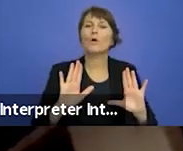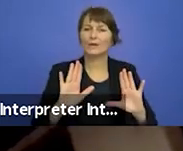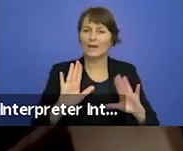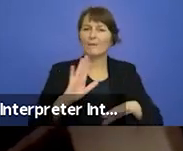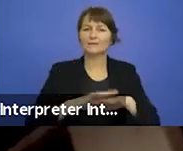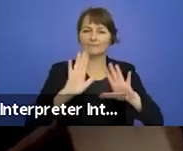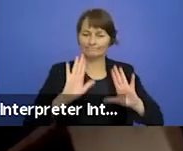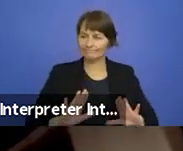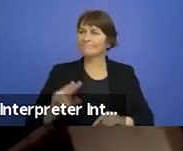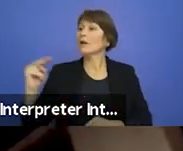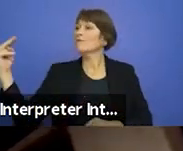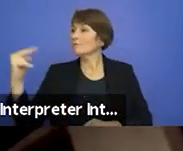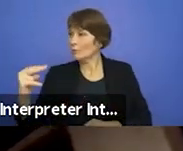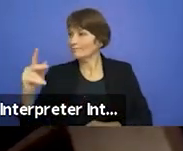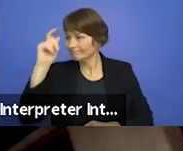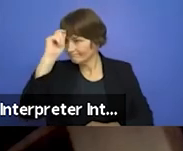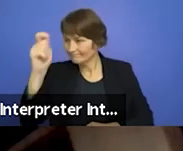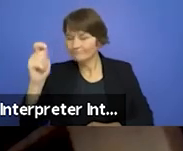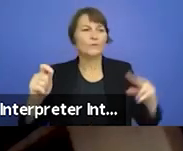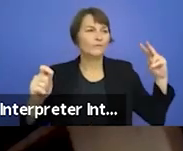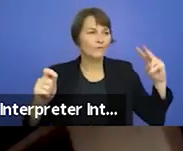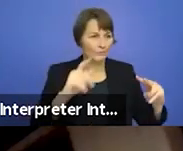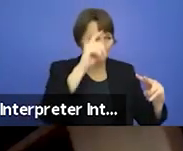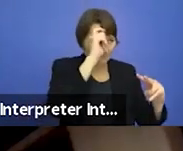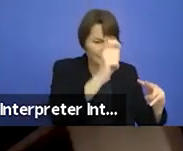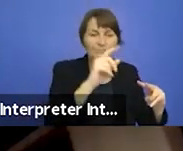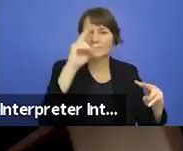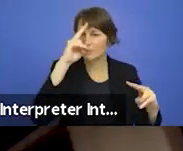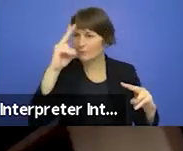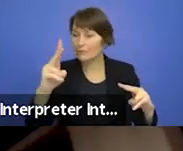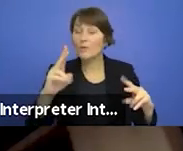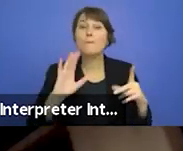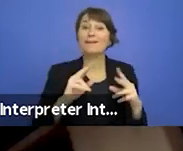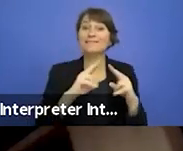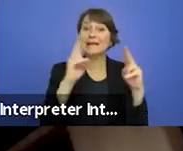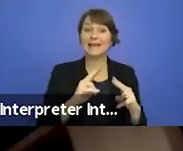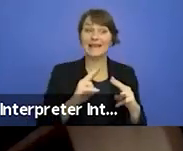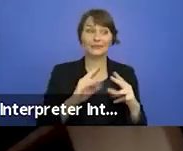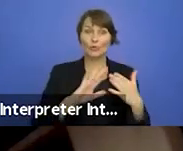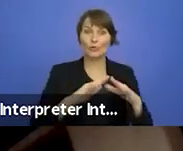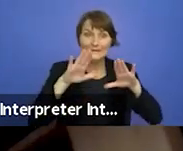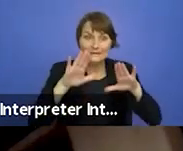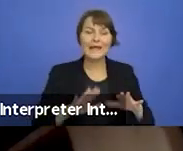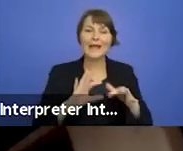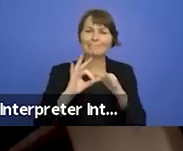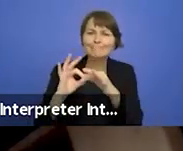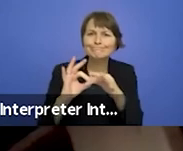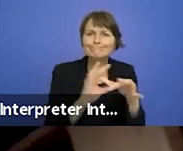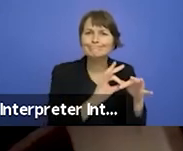community, no matter how temporary, is hard work. It's also possibly the most vital and necessary